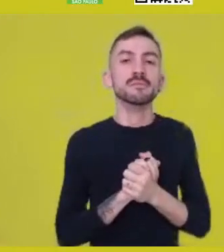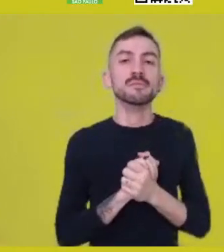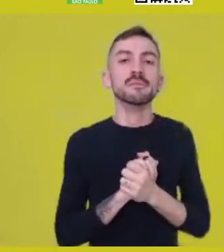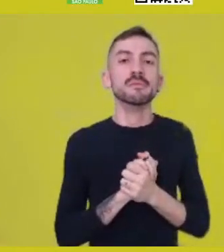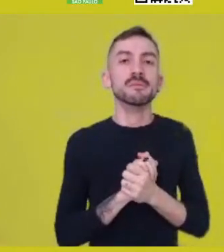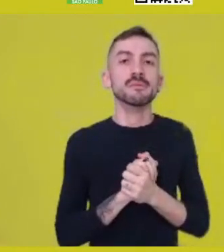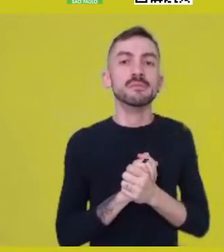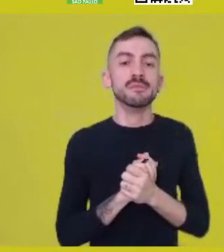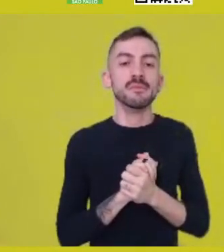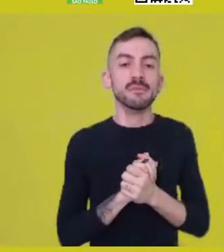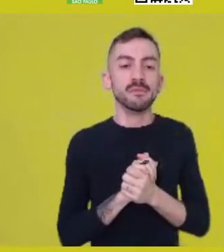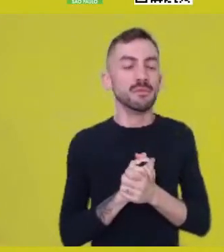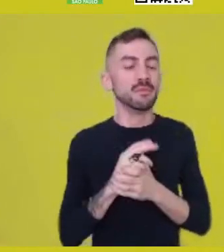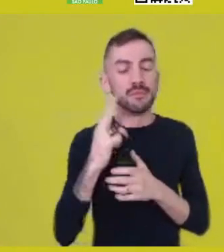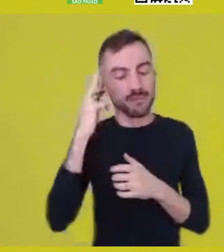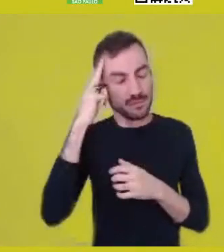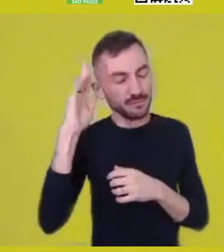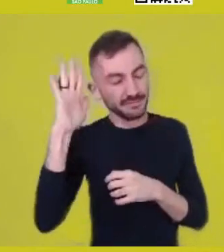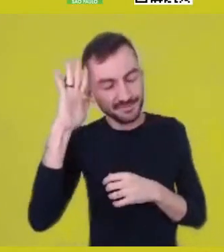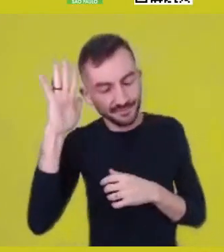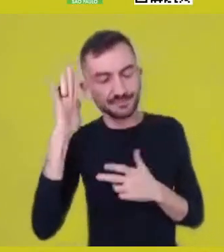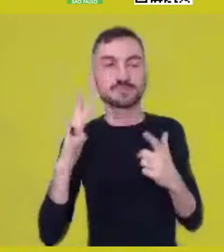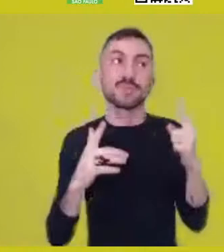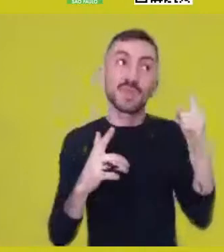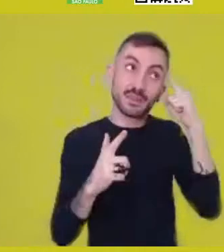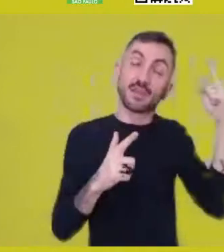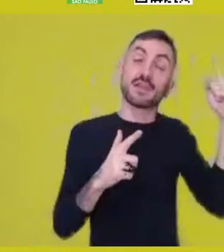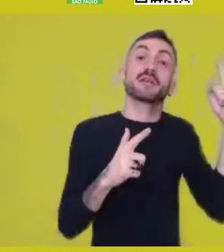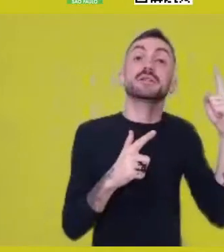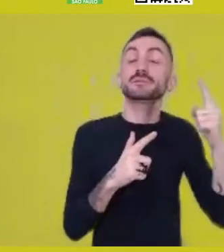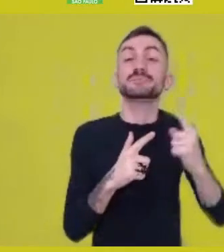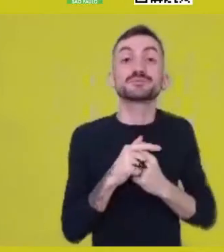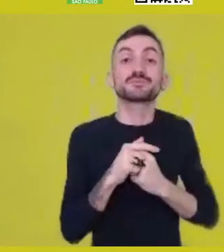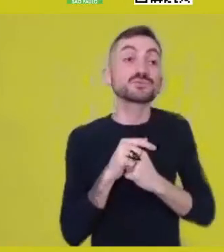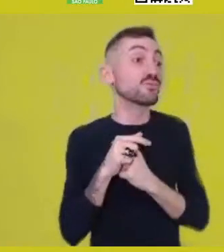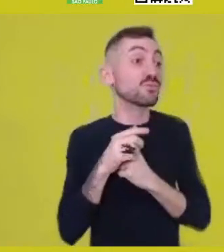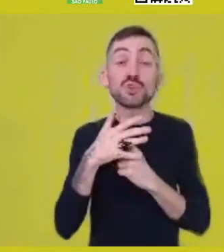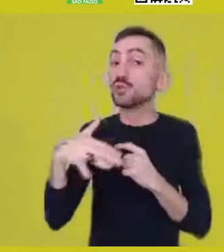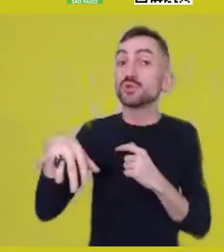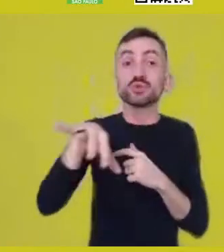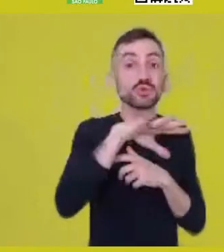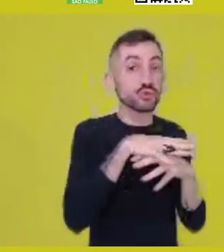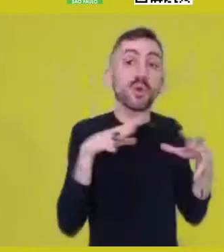dreams, ideas, all that forms a community.